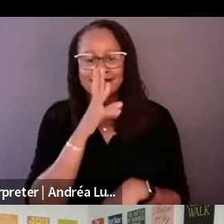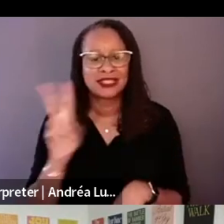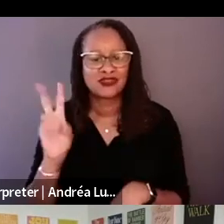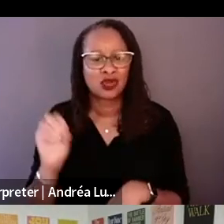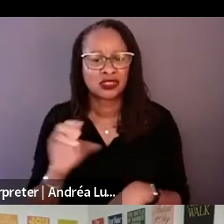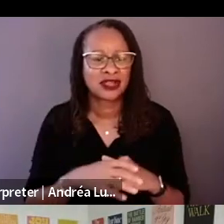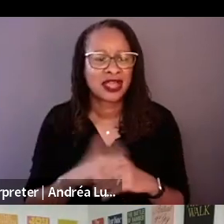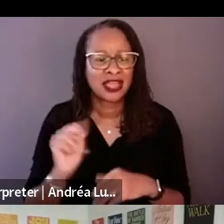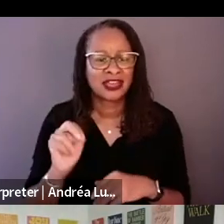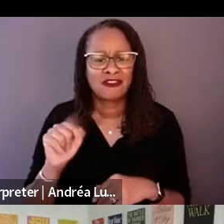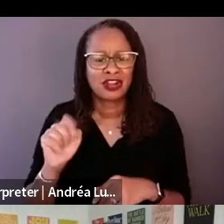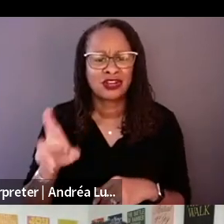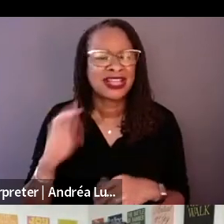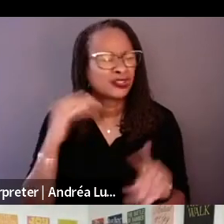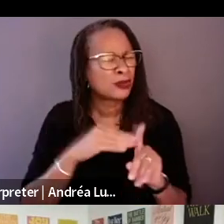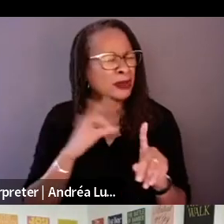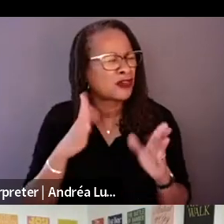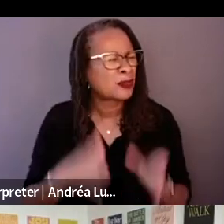It's -- I felt it was a little bit like that.